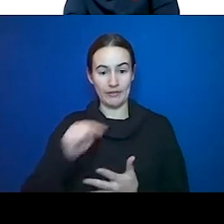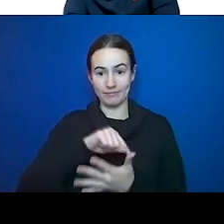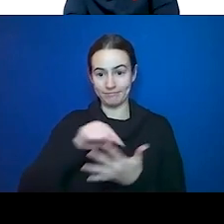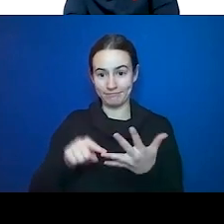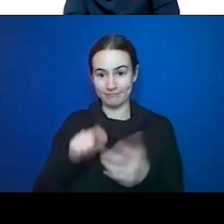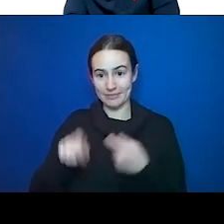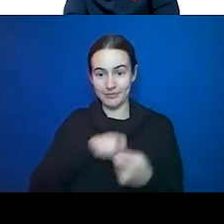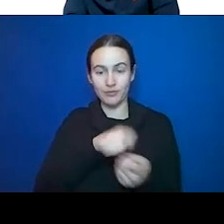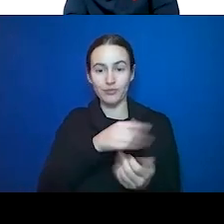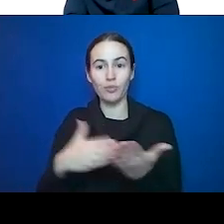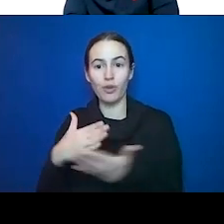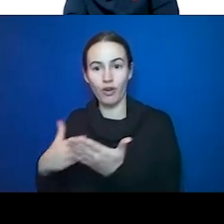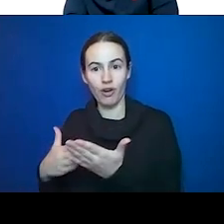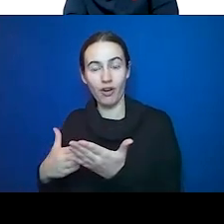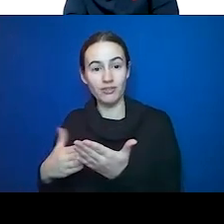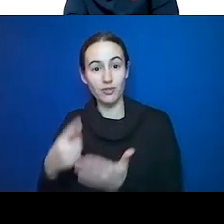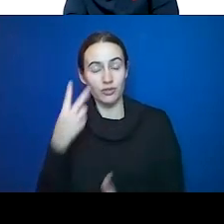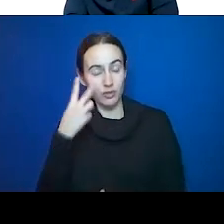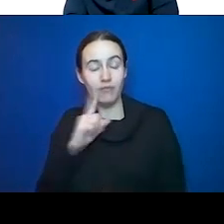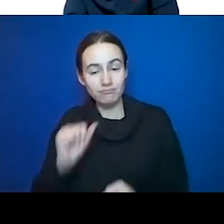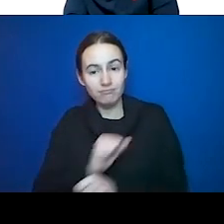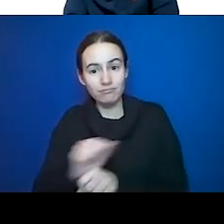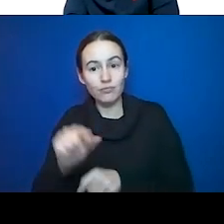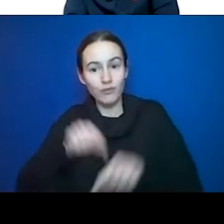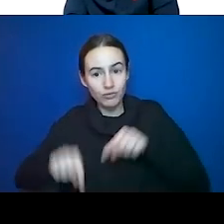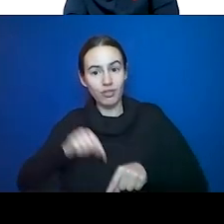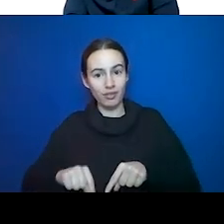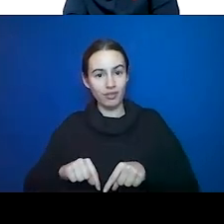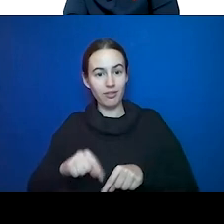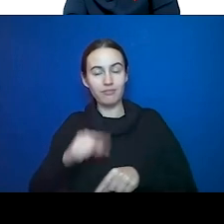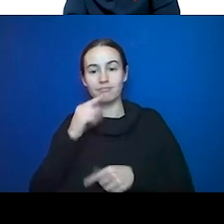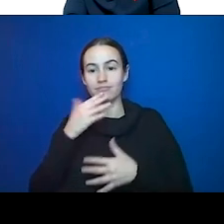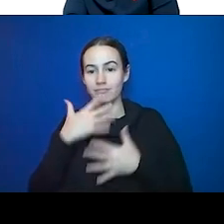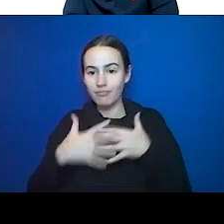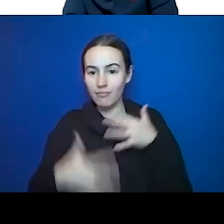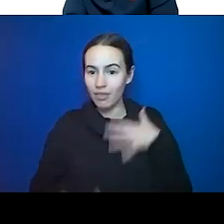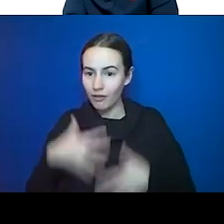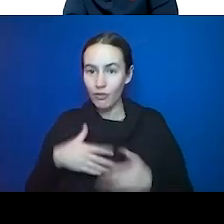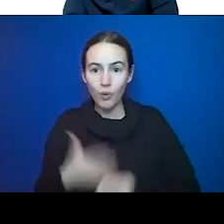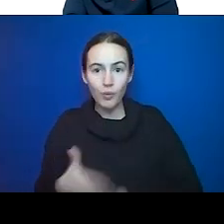reversal, we began to see improvement in blood flow. He didn't just do it with a questionnaire, he did it with